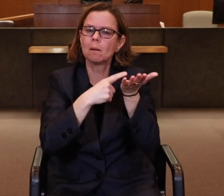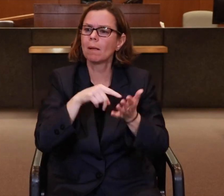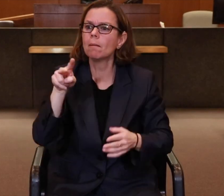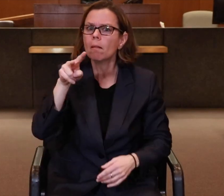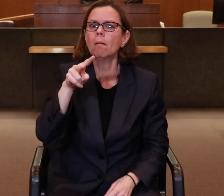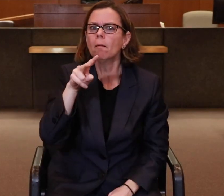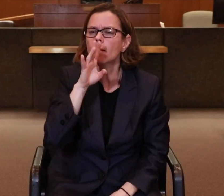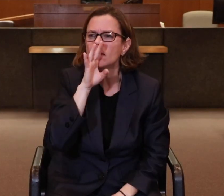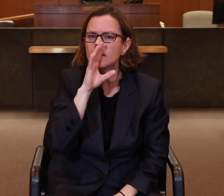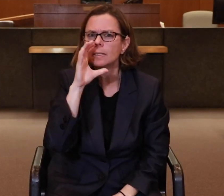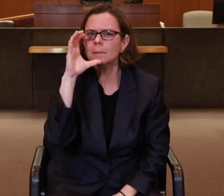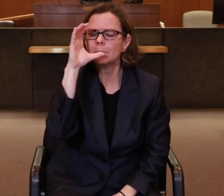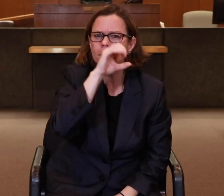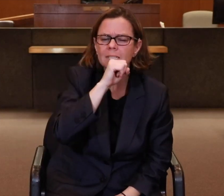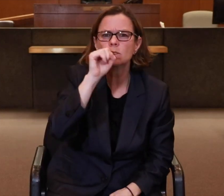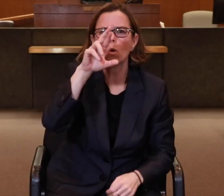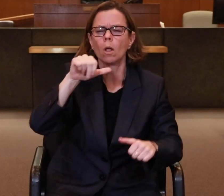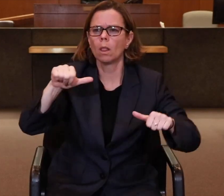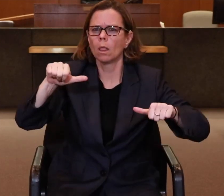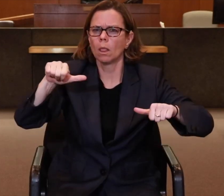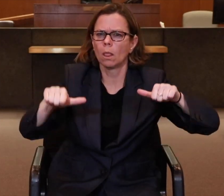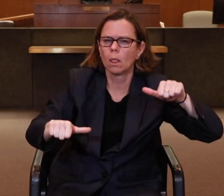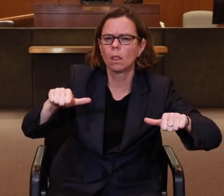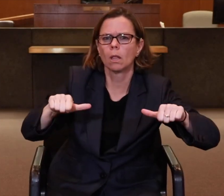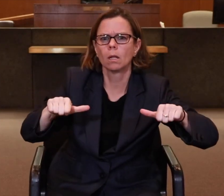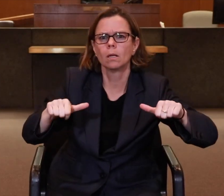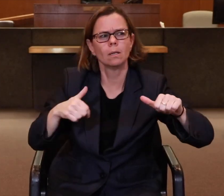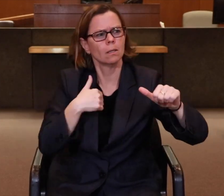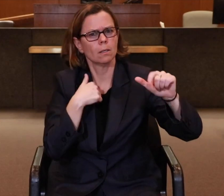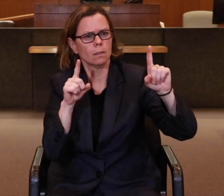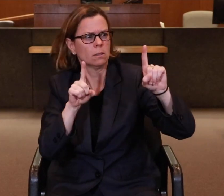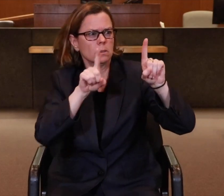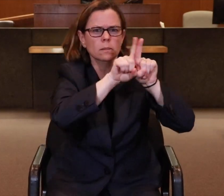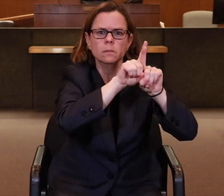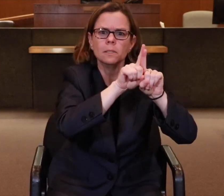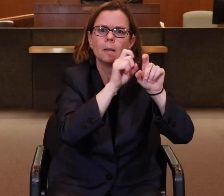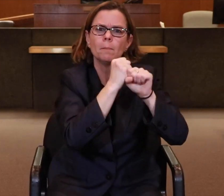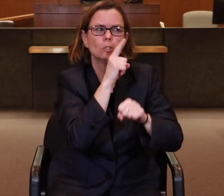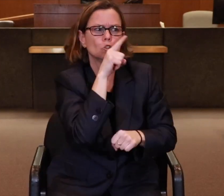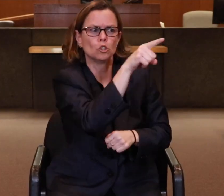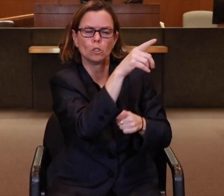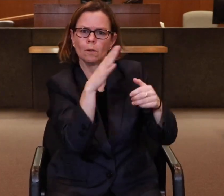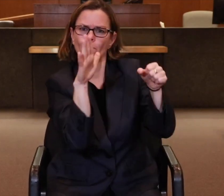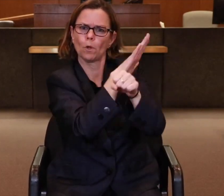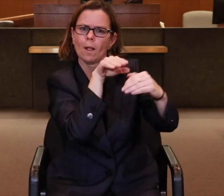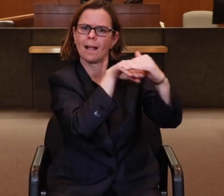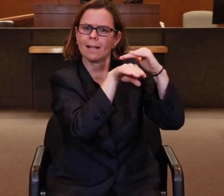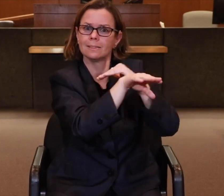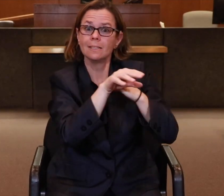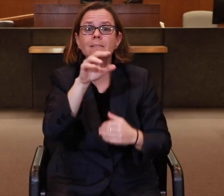when they missed a word or when they’re not sure about a sign. I work with them and make sure people have access.